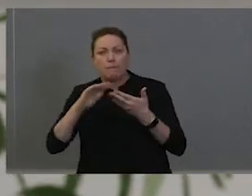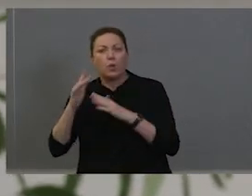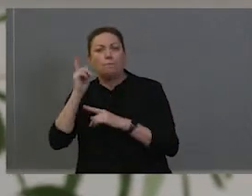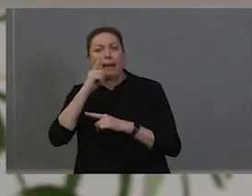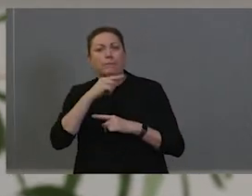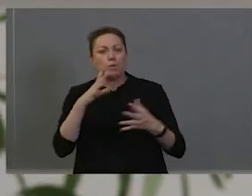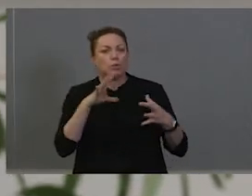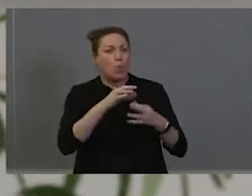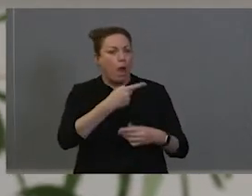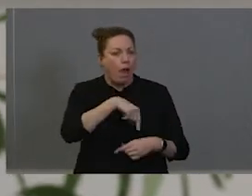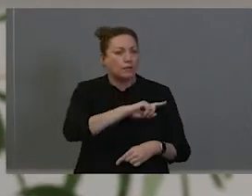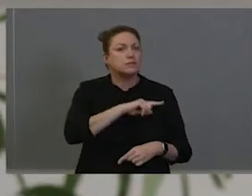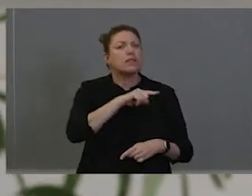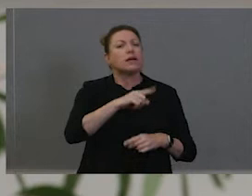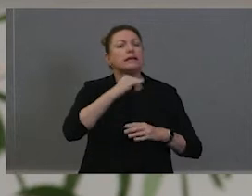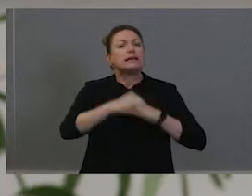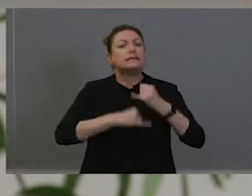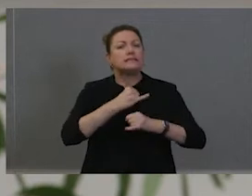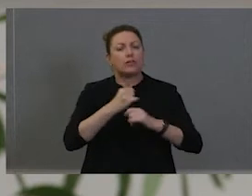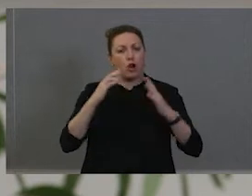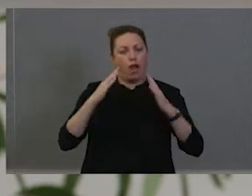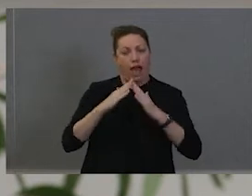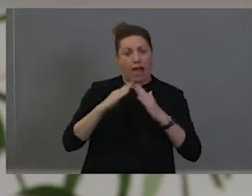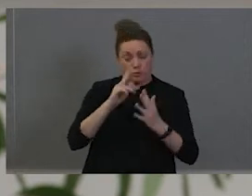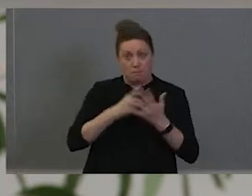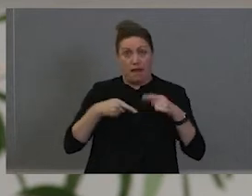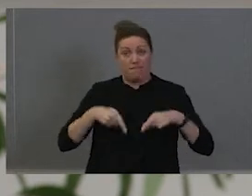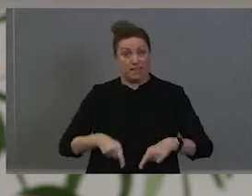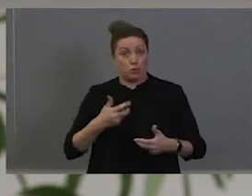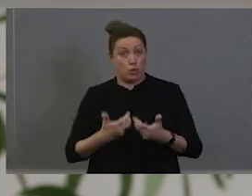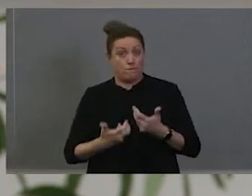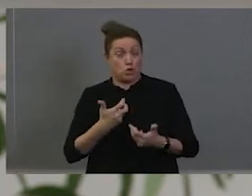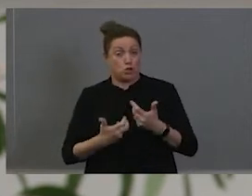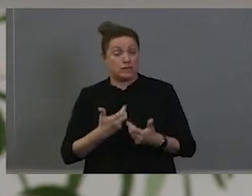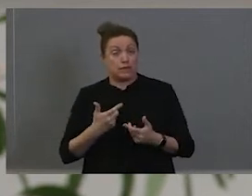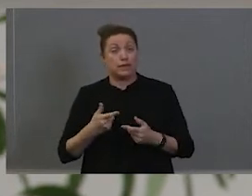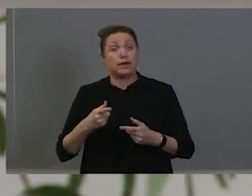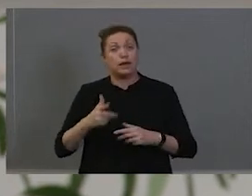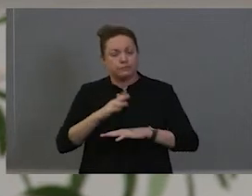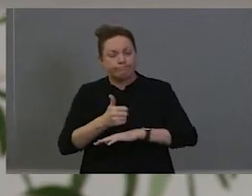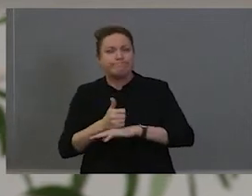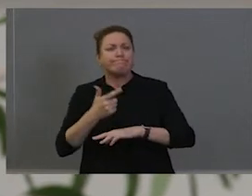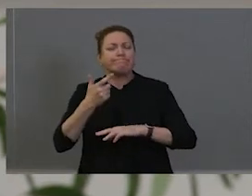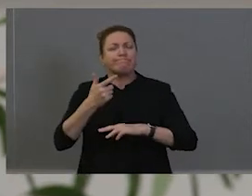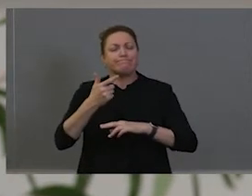the International House part of this University hosted, our inaugural Spirit event, and it was from that Spirit